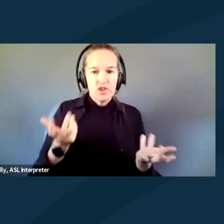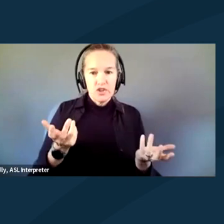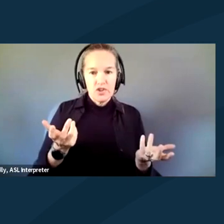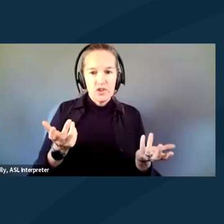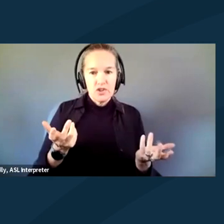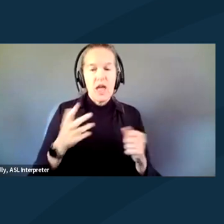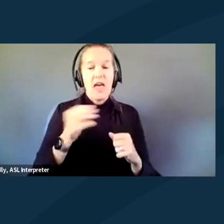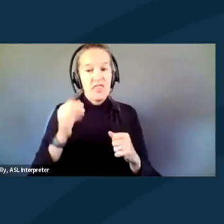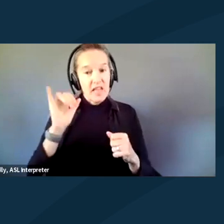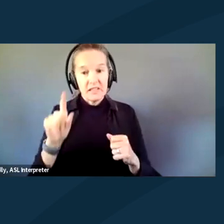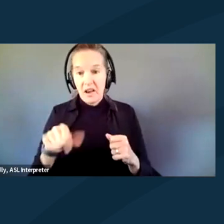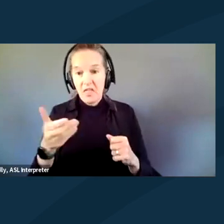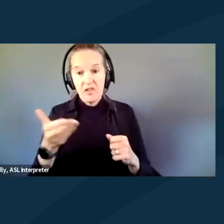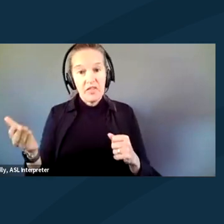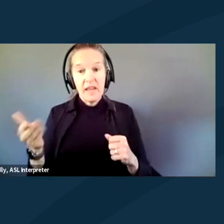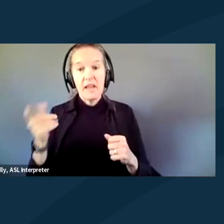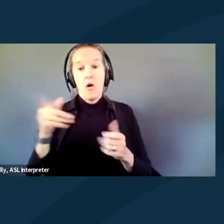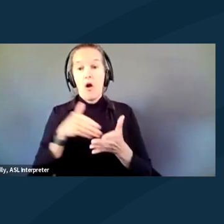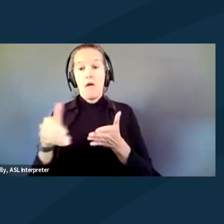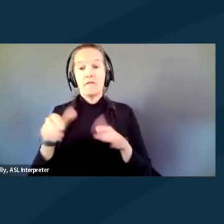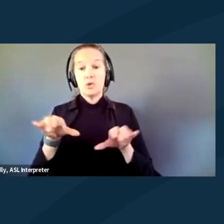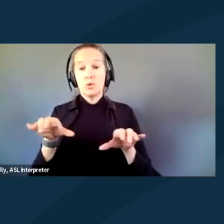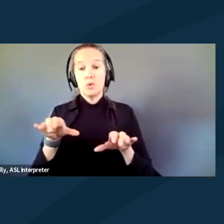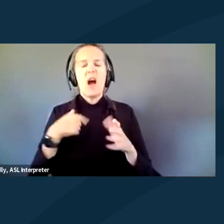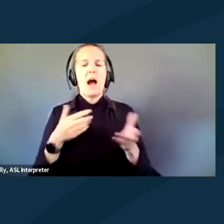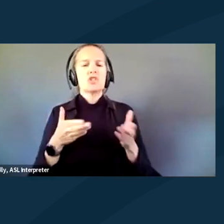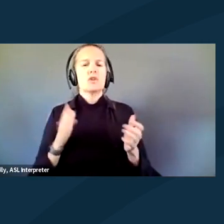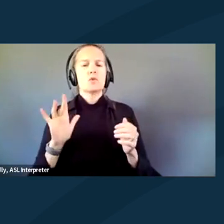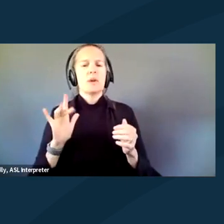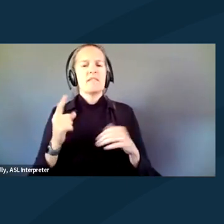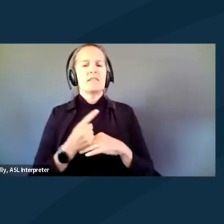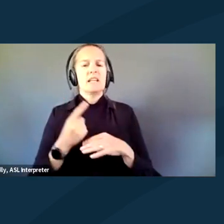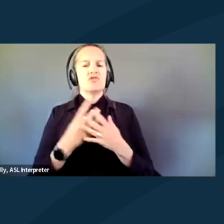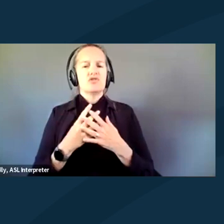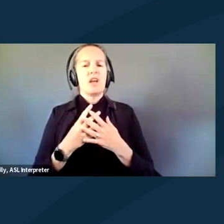And that's another thing that they often do. I served 25 days in jail off an ADAPT accident